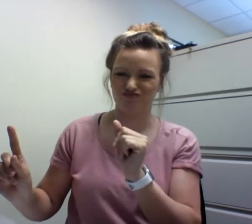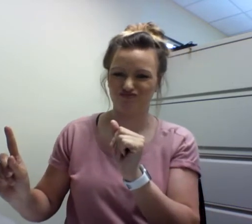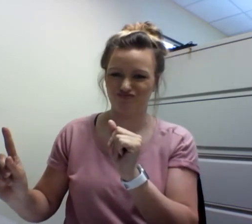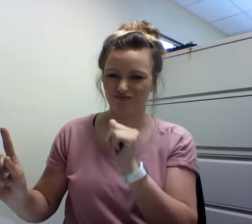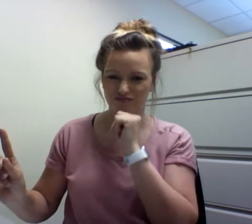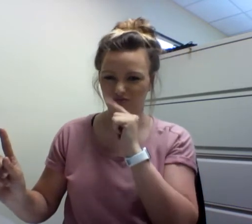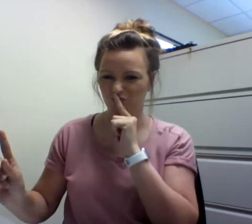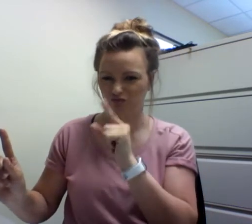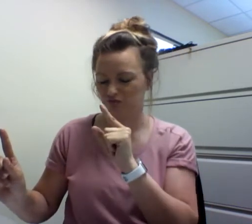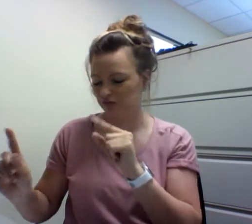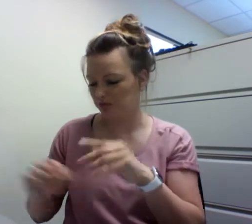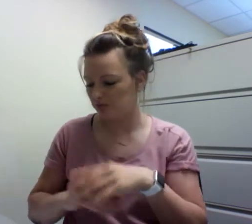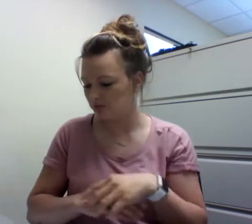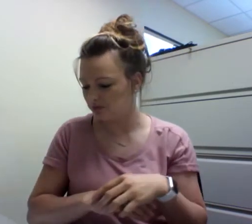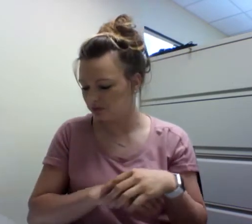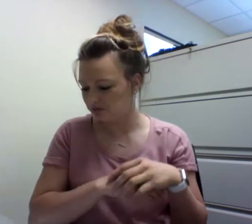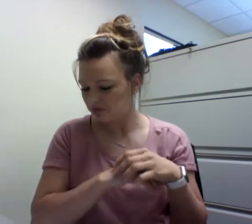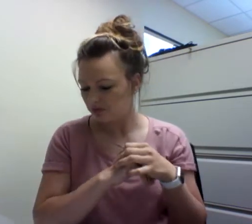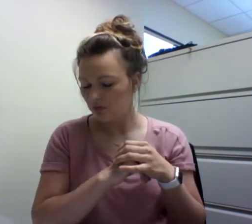not true